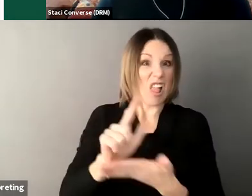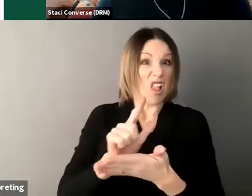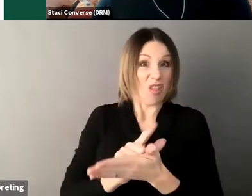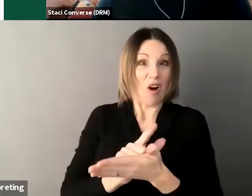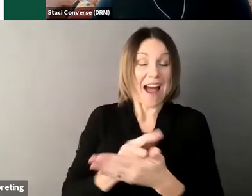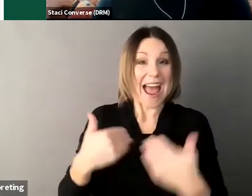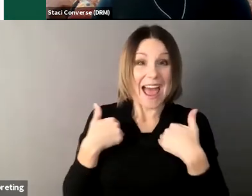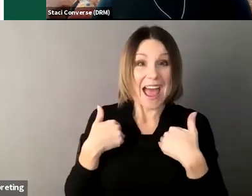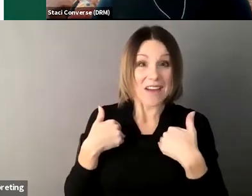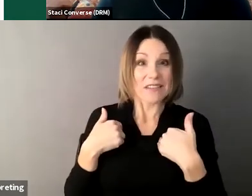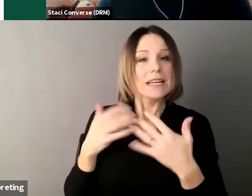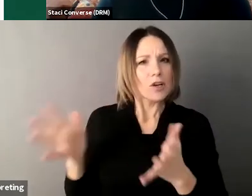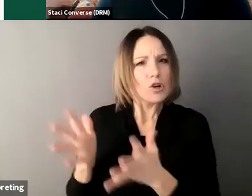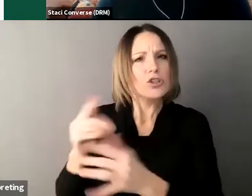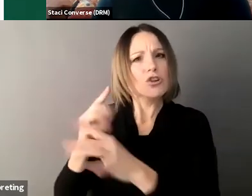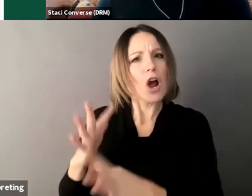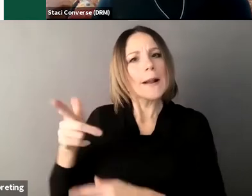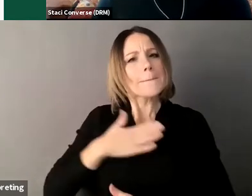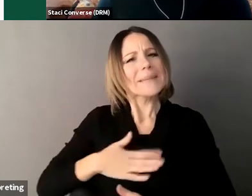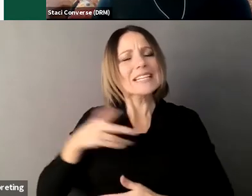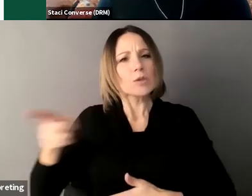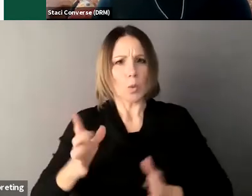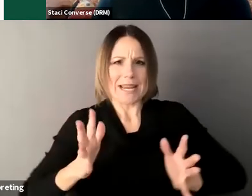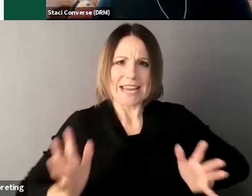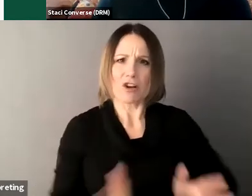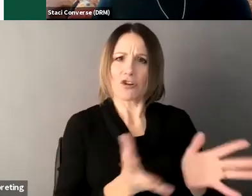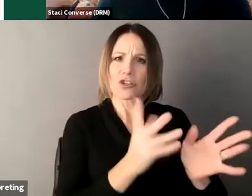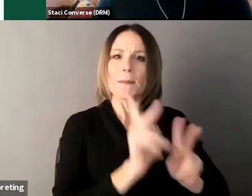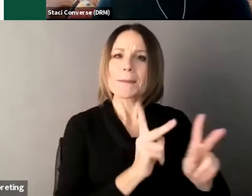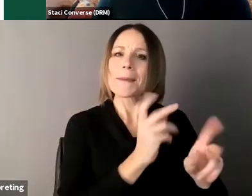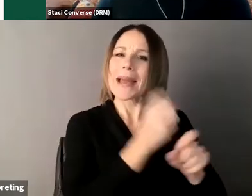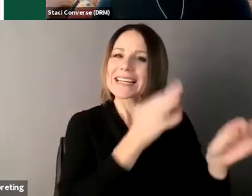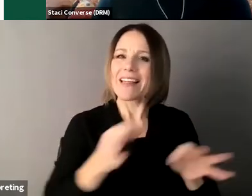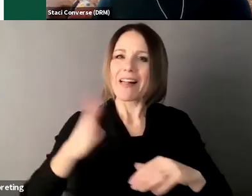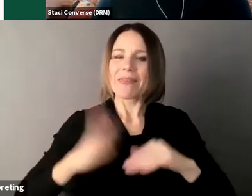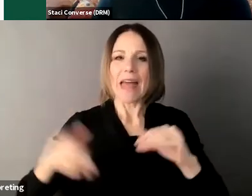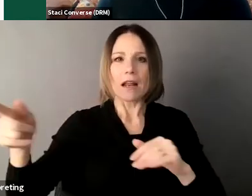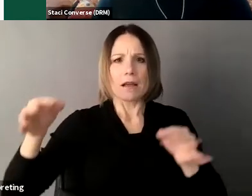individuals and so building that ability to make decisions should be part of any guardianship